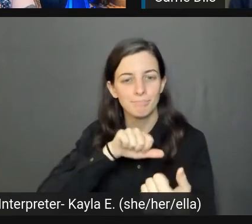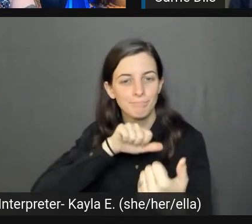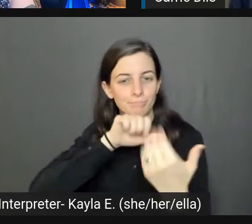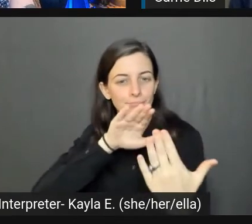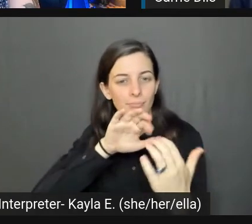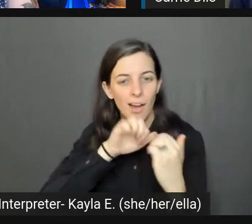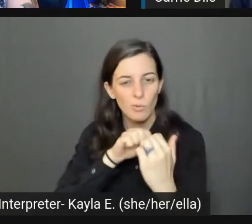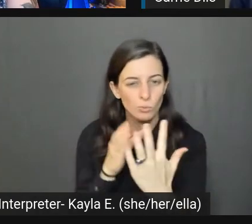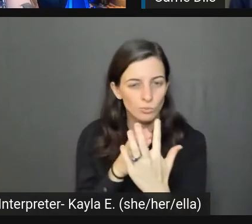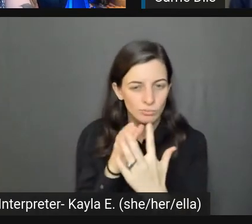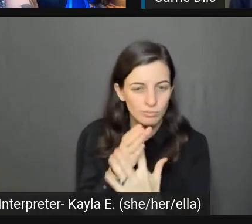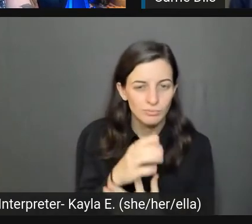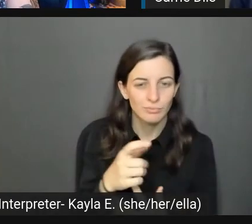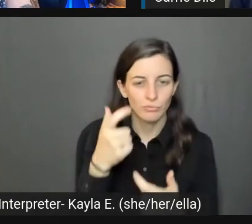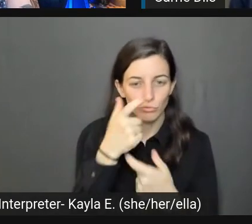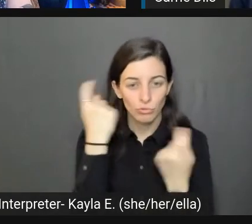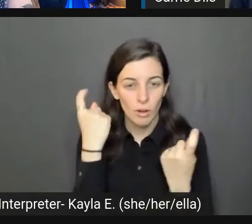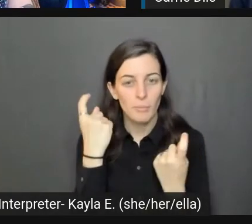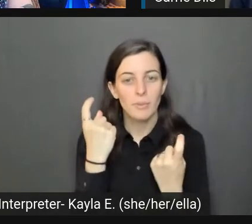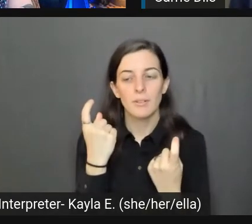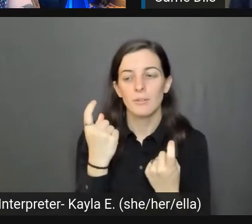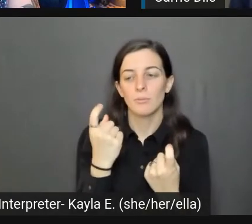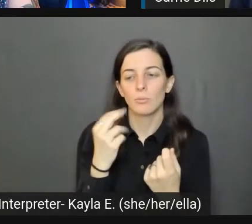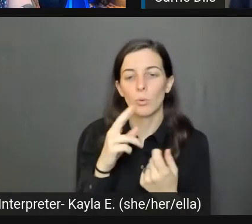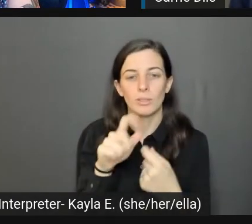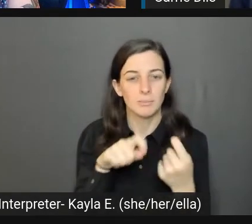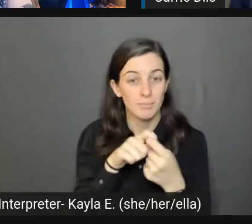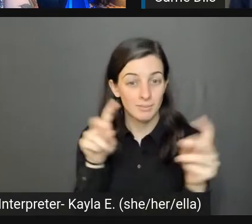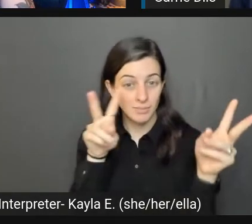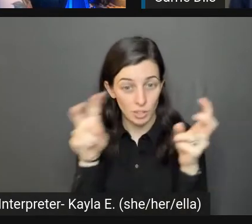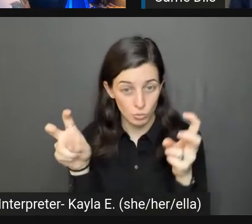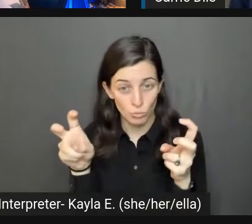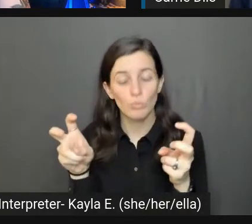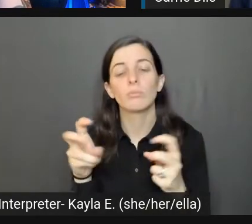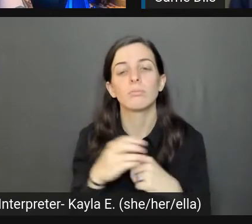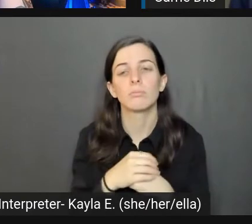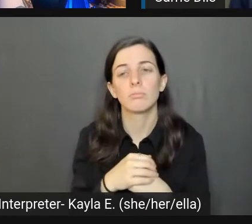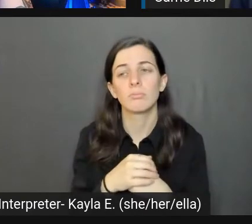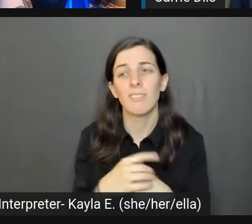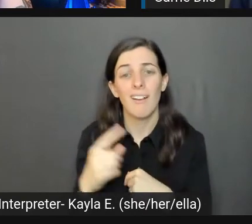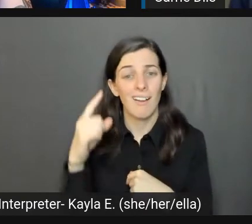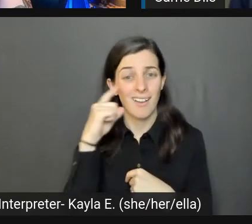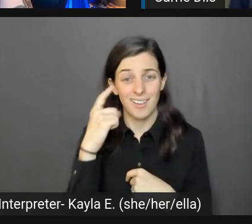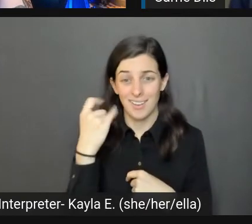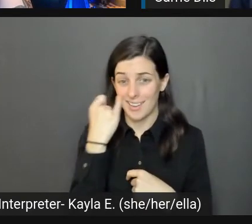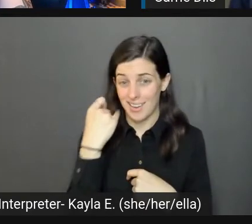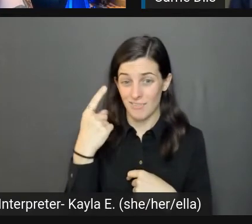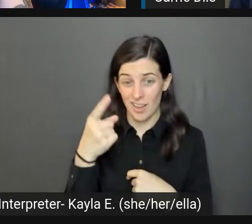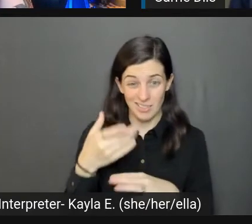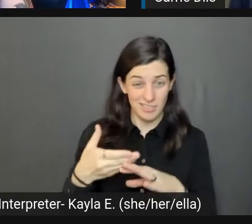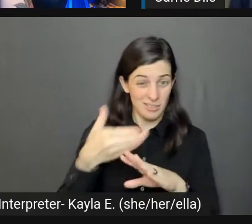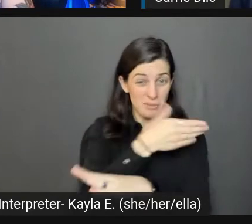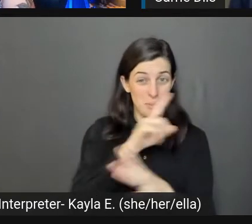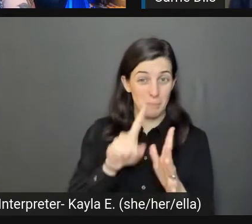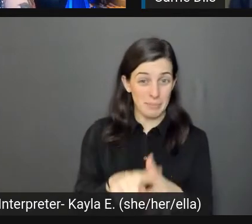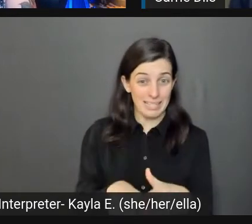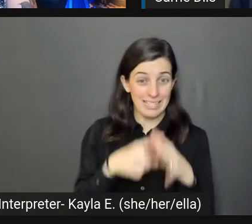or a certain issue, then I think just providing a disclaimer in the beginning that there's going to be discussion